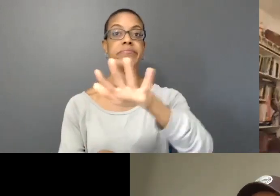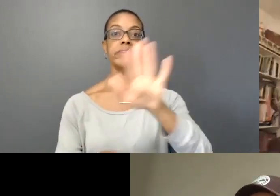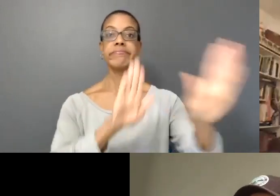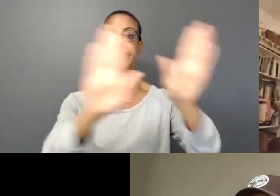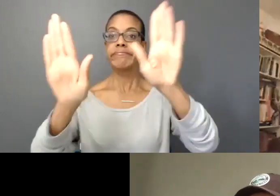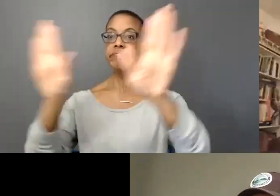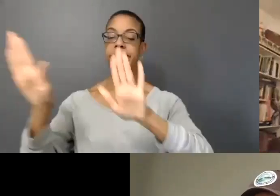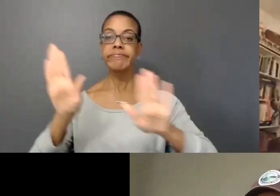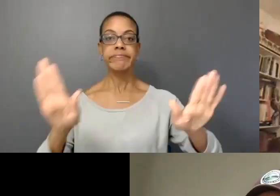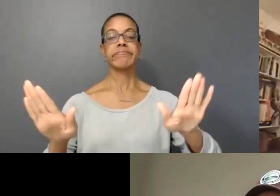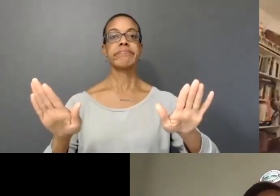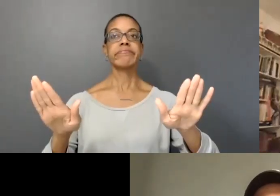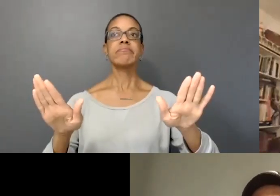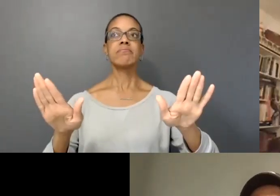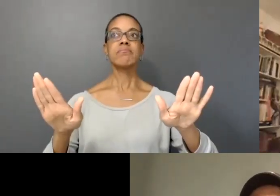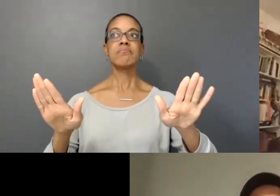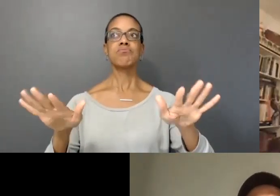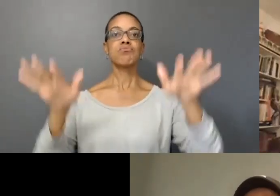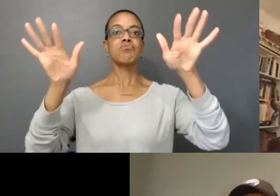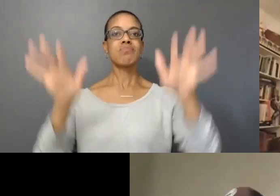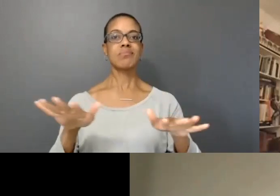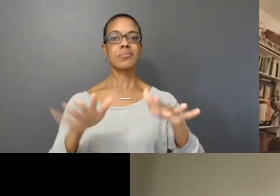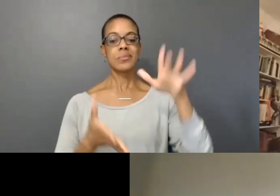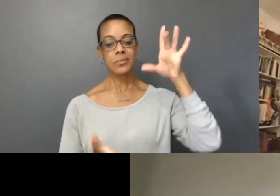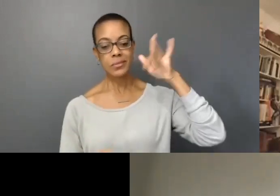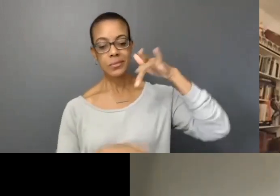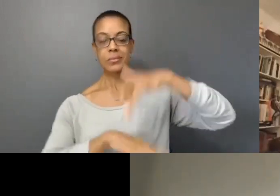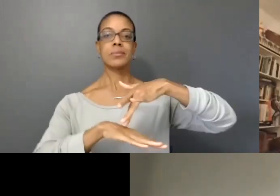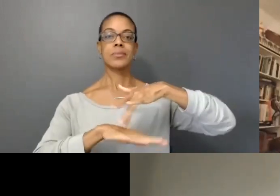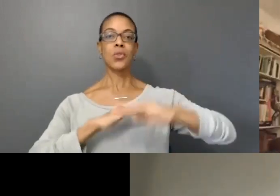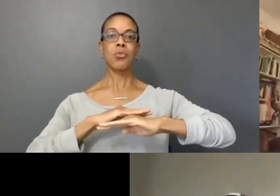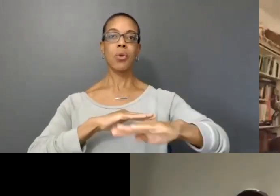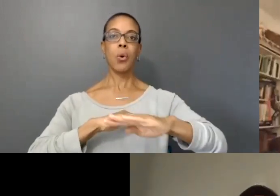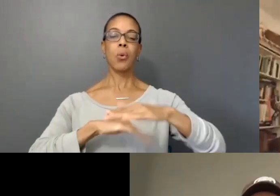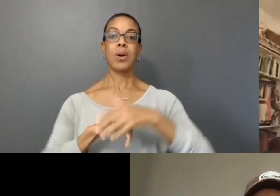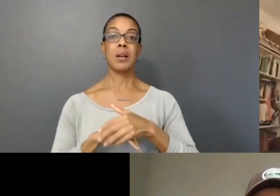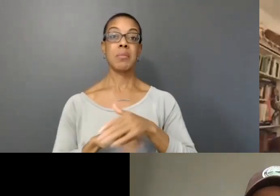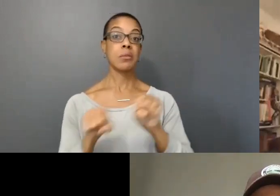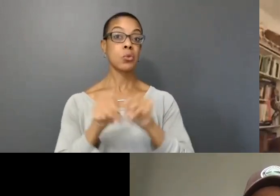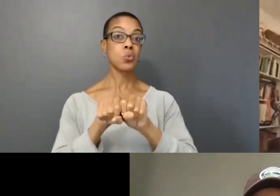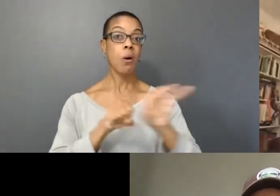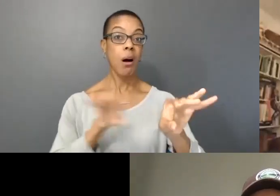a way to have some contact with the floor. If you want to take your shoes off, you can do that